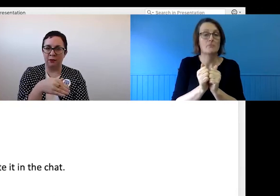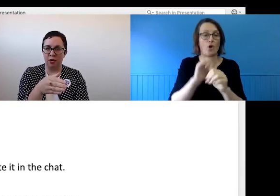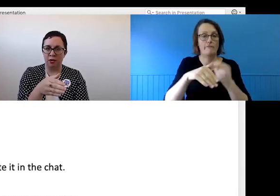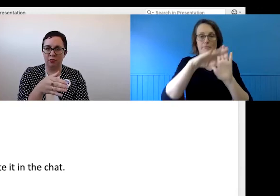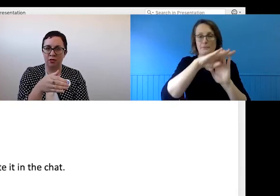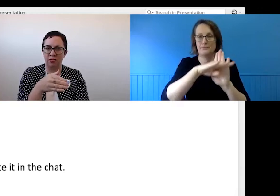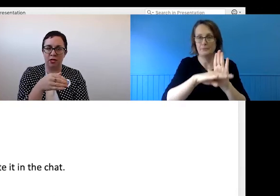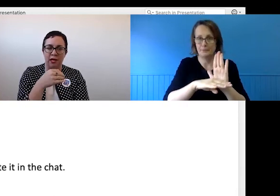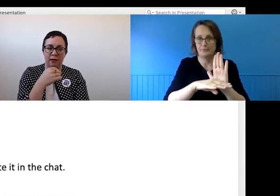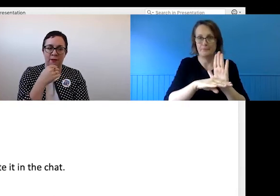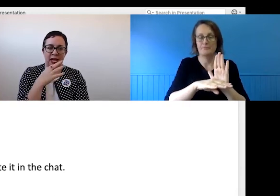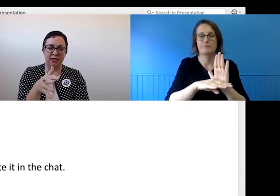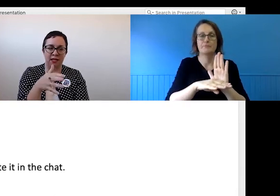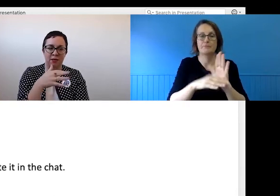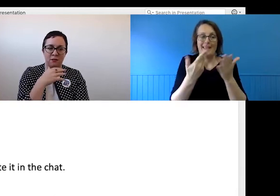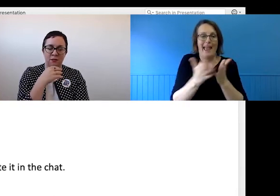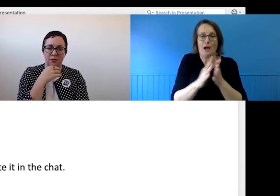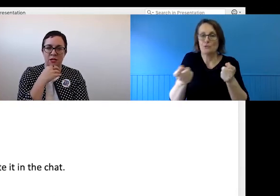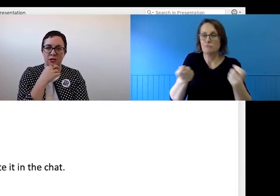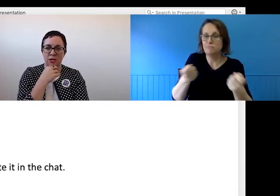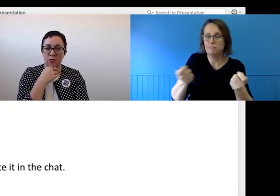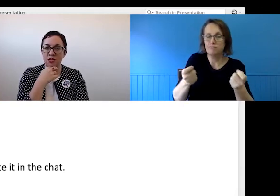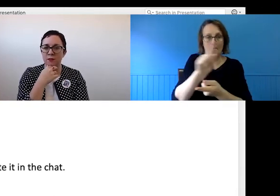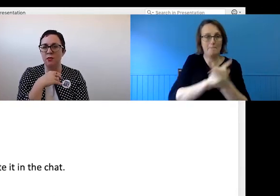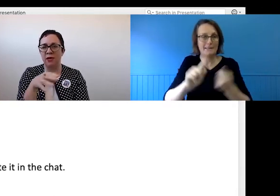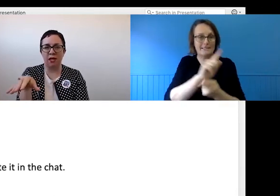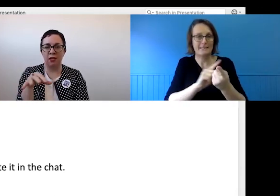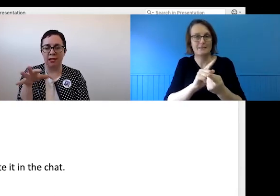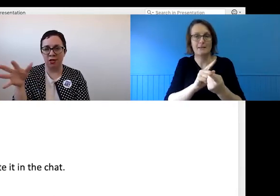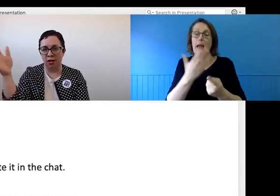protocols and ask them to use them internally, whether they're internal